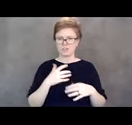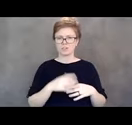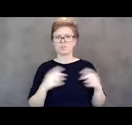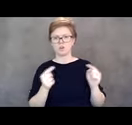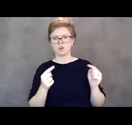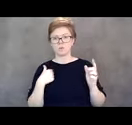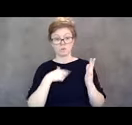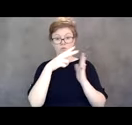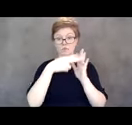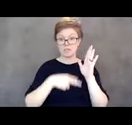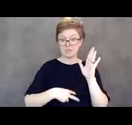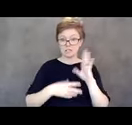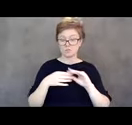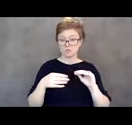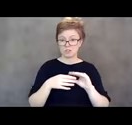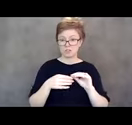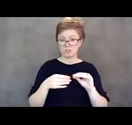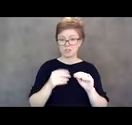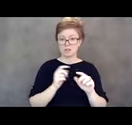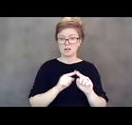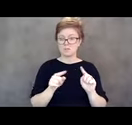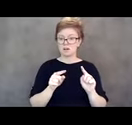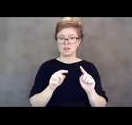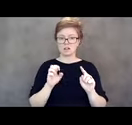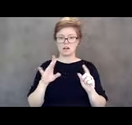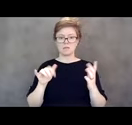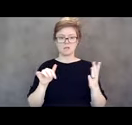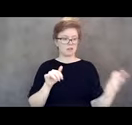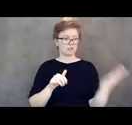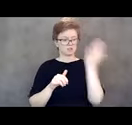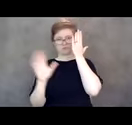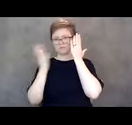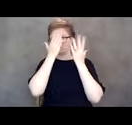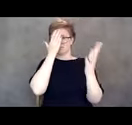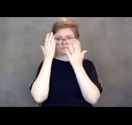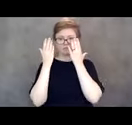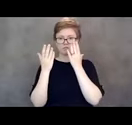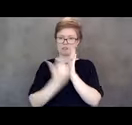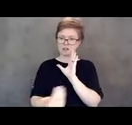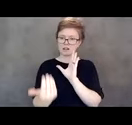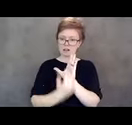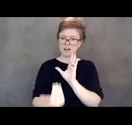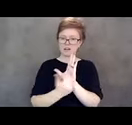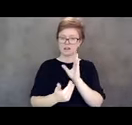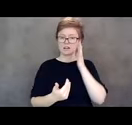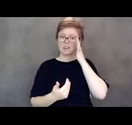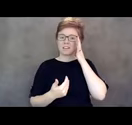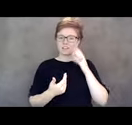and Emily took them head-on, one after the other and we were texting when I was in the hospital.